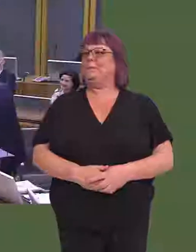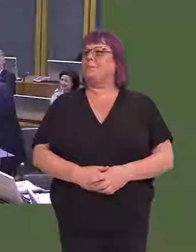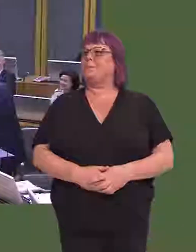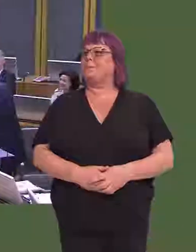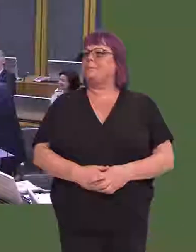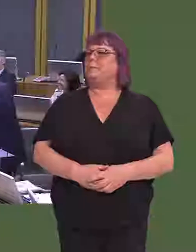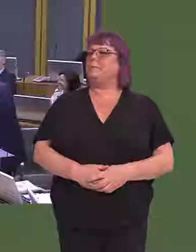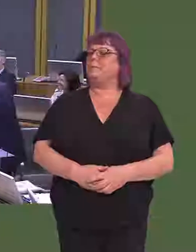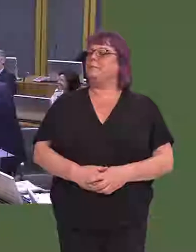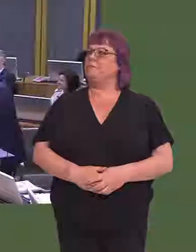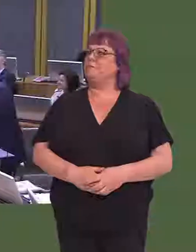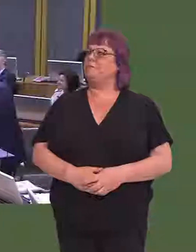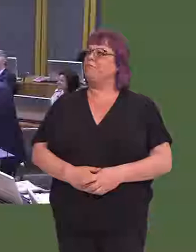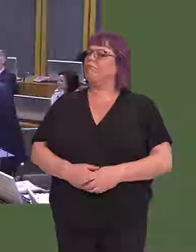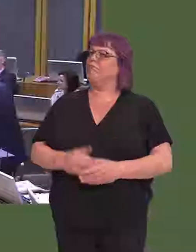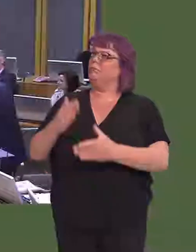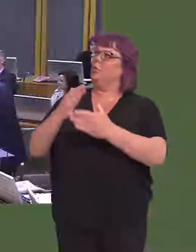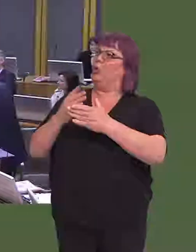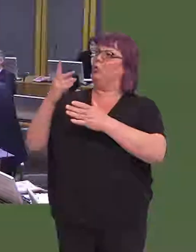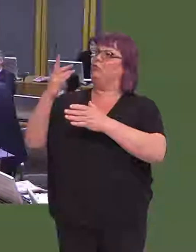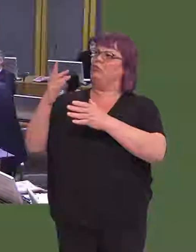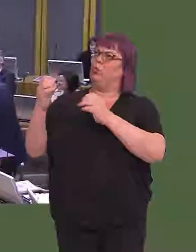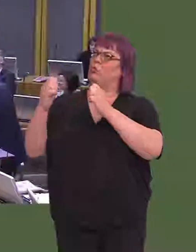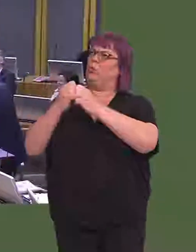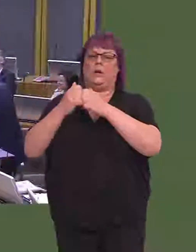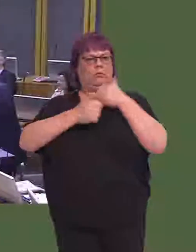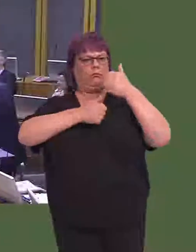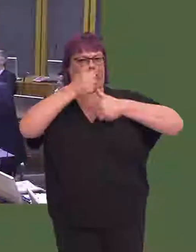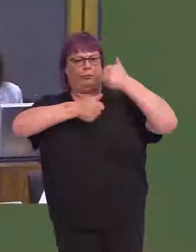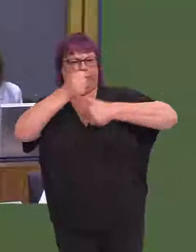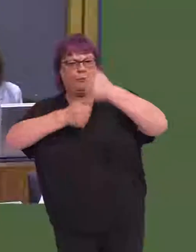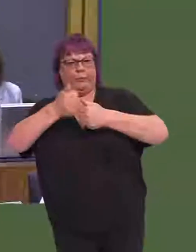I'm sure, First Minister, you'll join me in recognising the sport and leisure activity